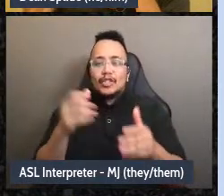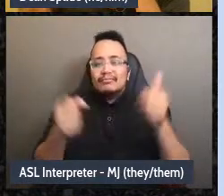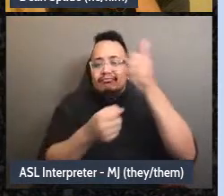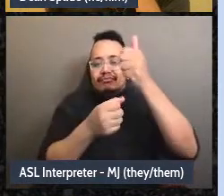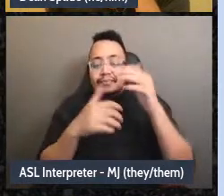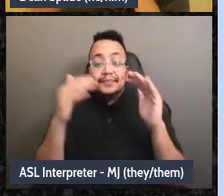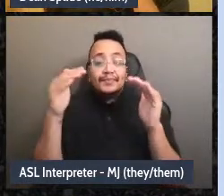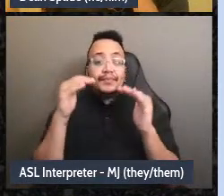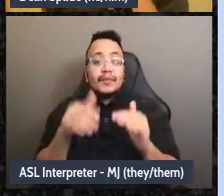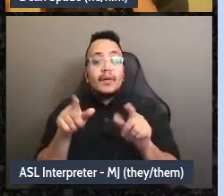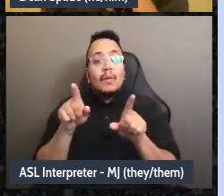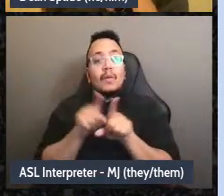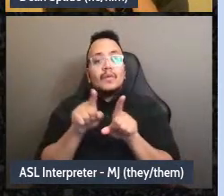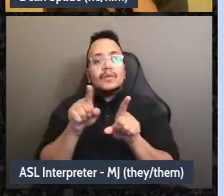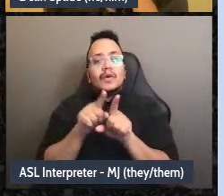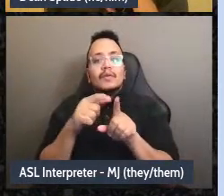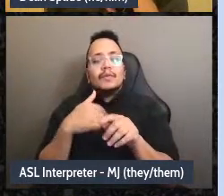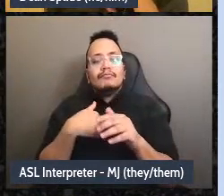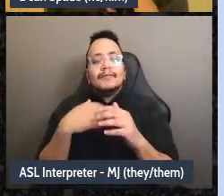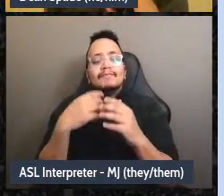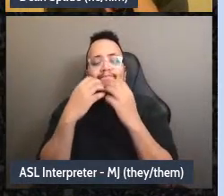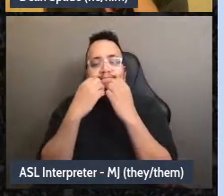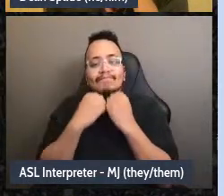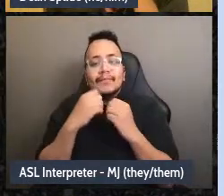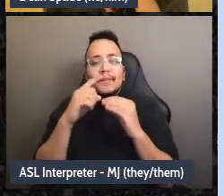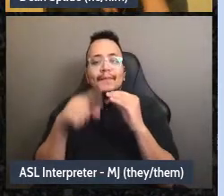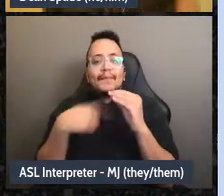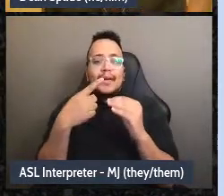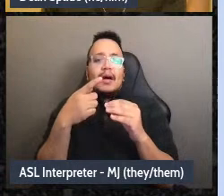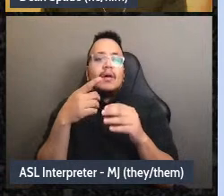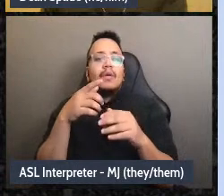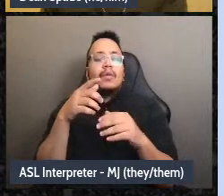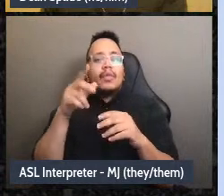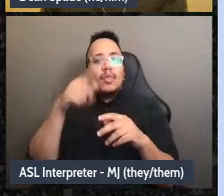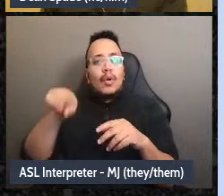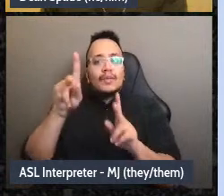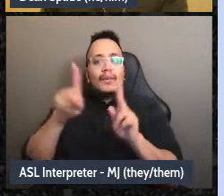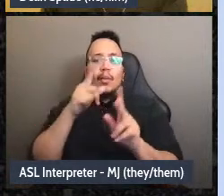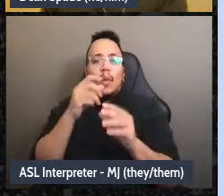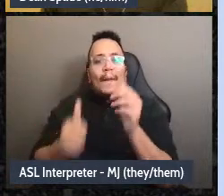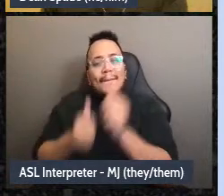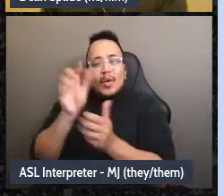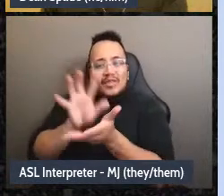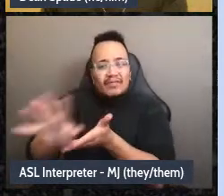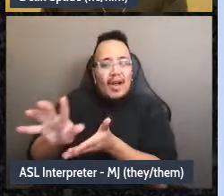about intersectional harm in people's lives and going to the center of vulnerability in crisis